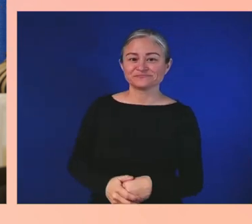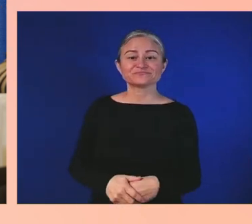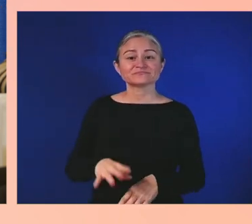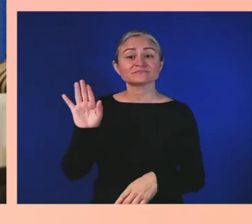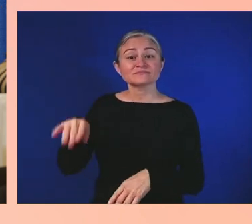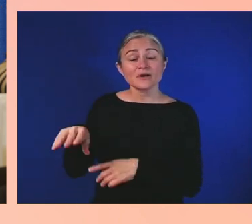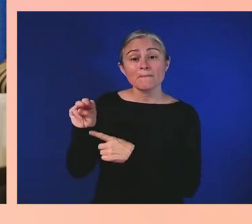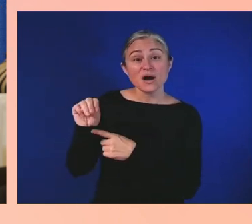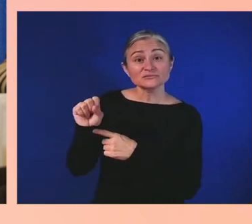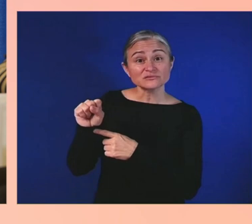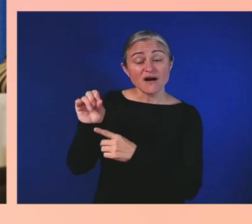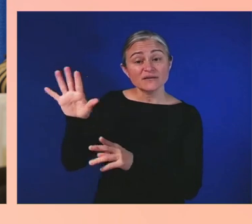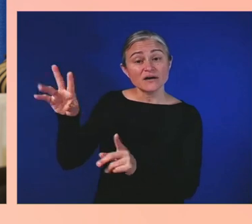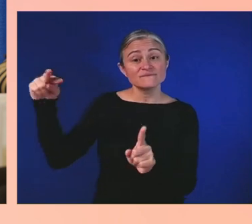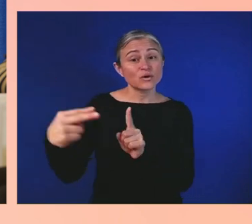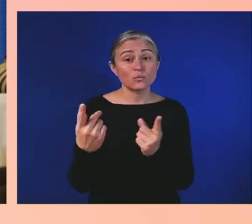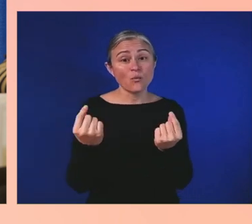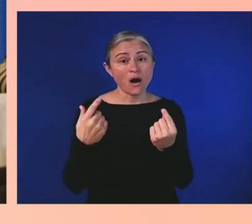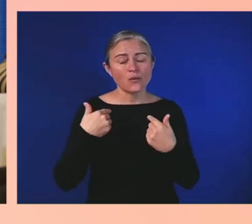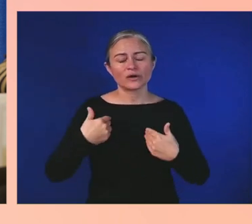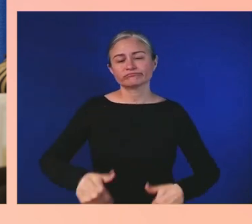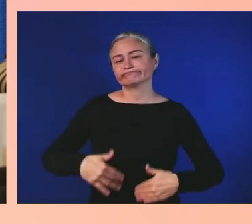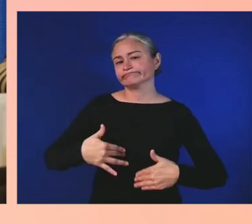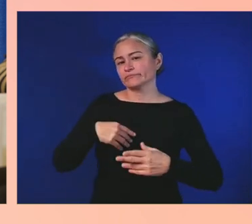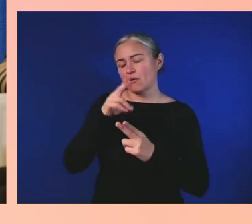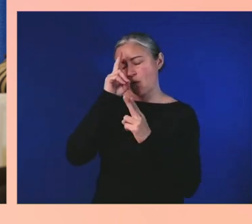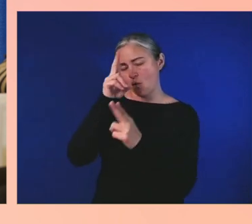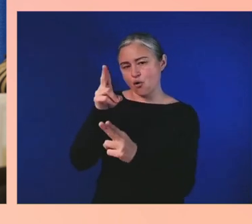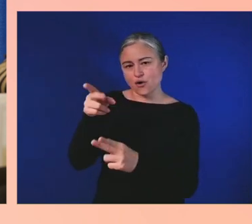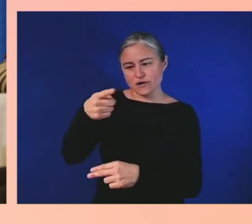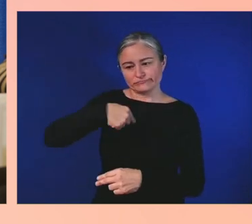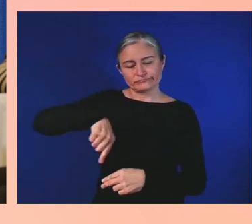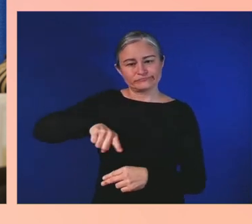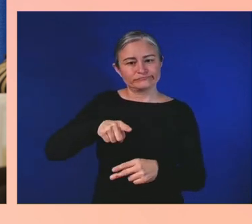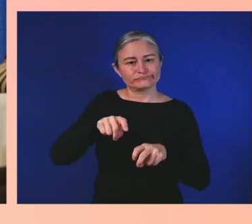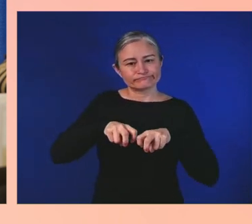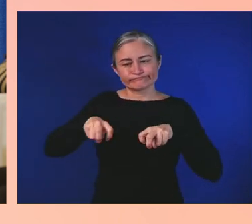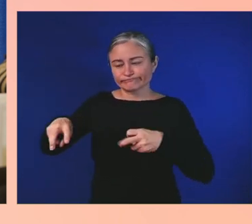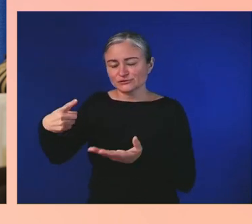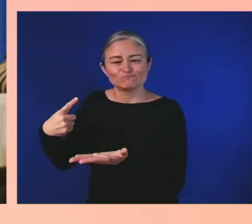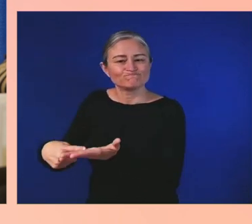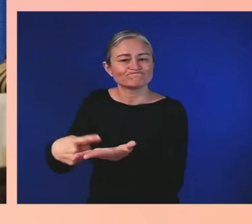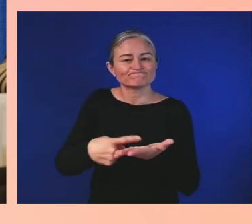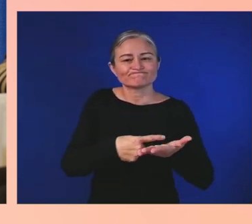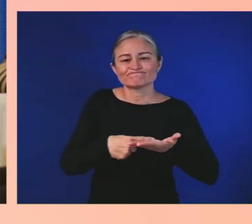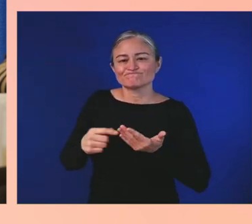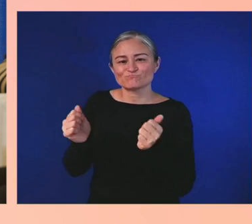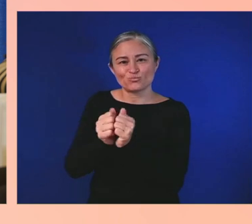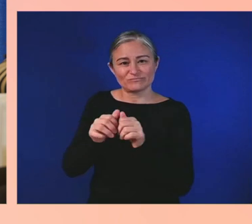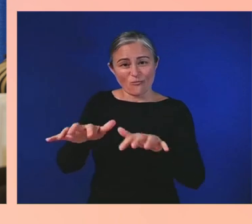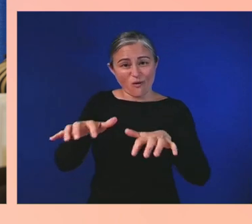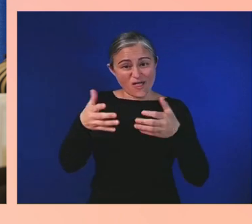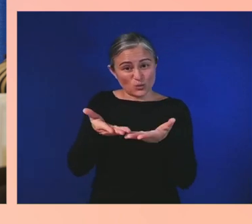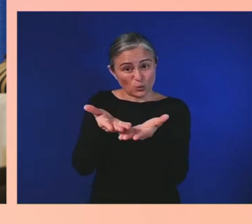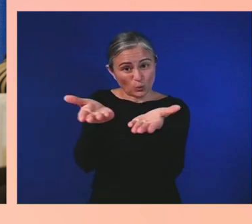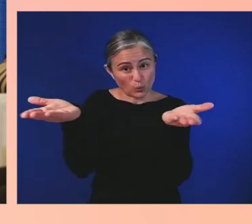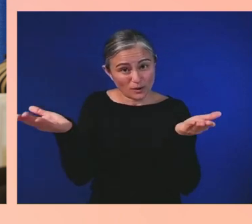this conversation with this audience, with both of these communities, both the African-American and disability communities.